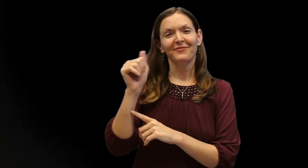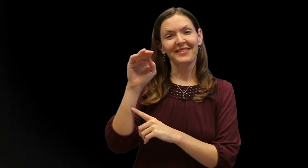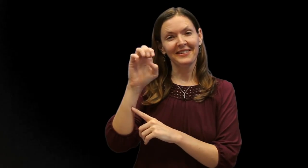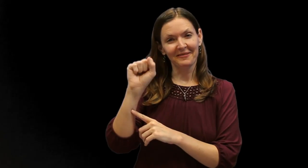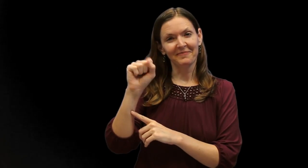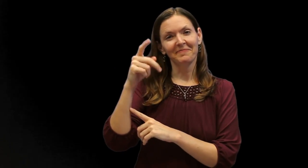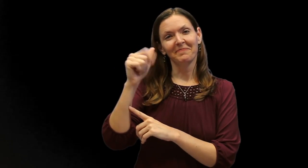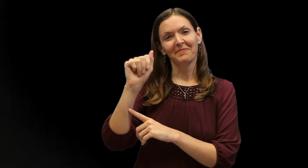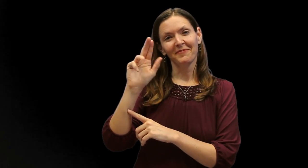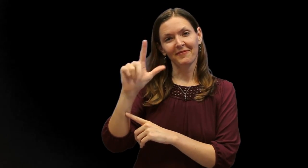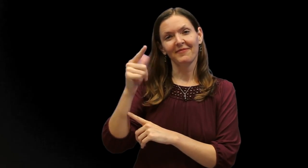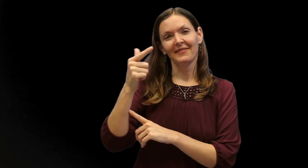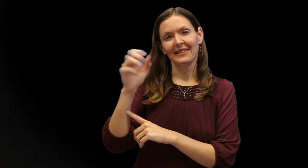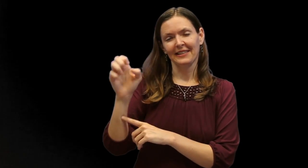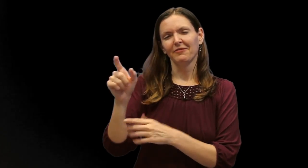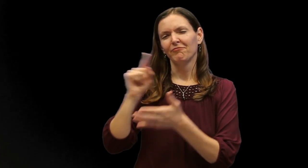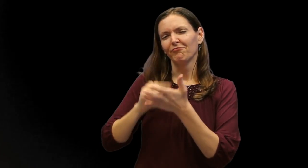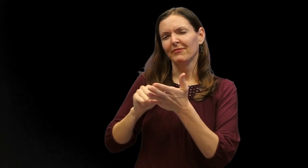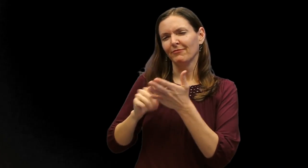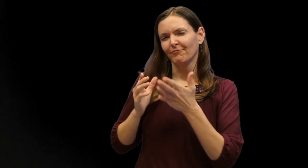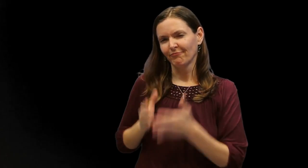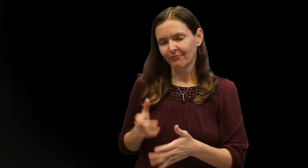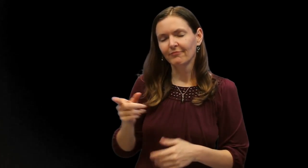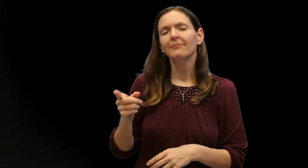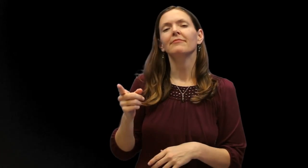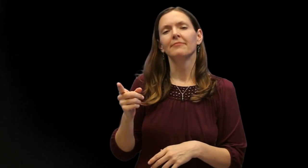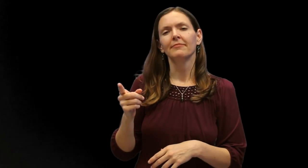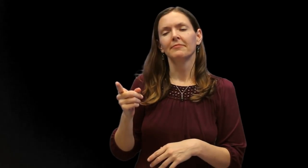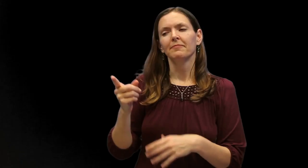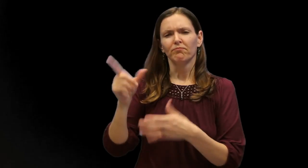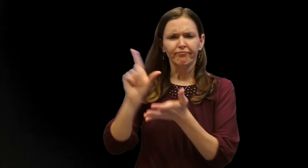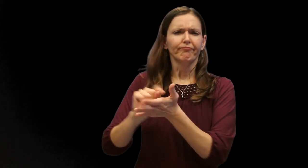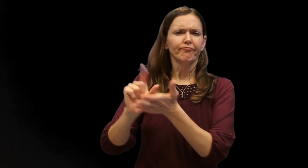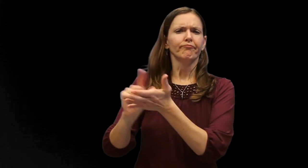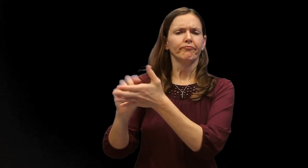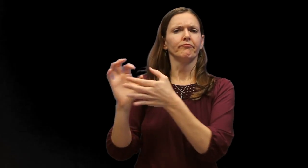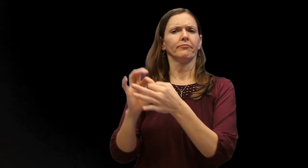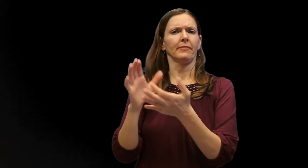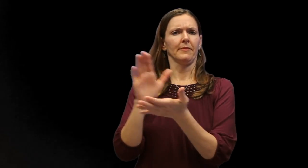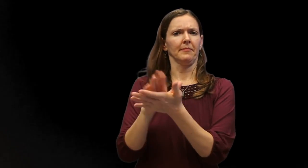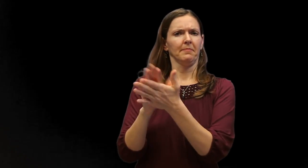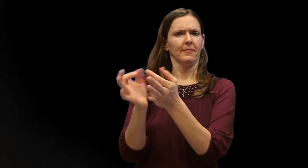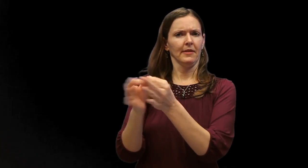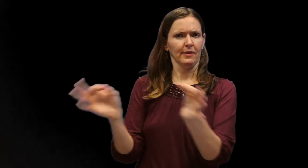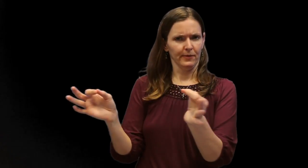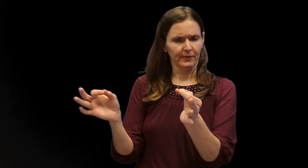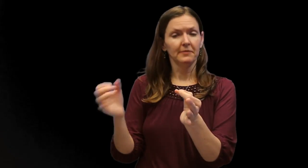James Paul Gee, a prolific researcher has published a number of articles about academic language.